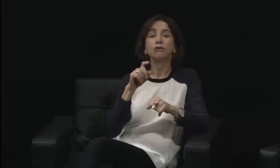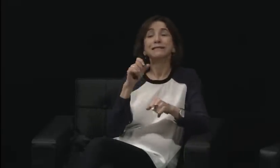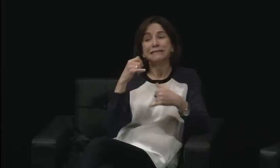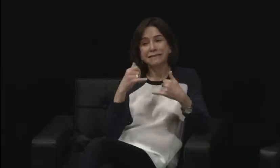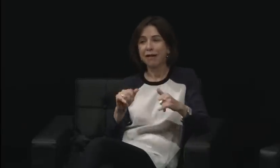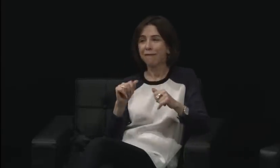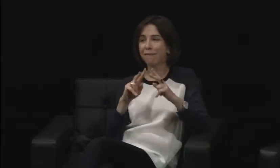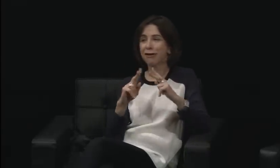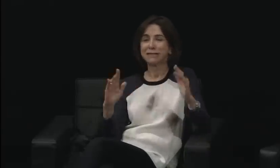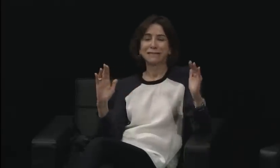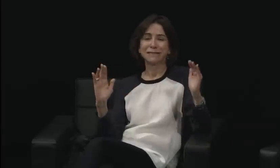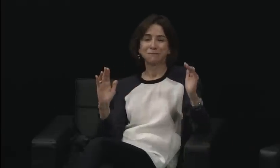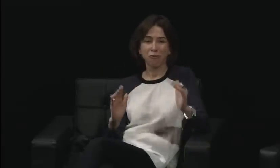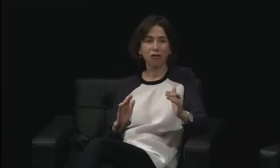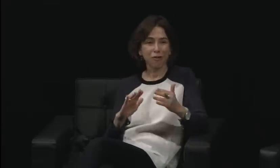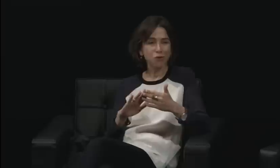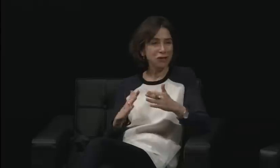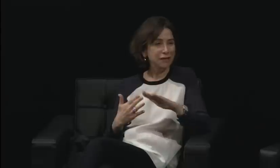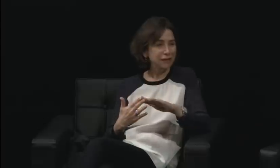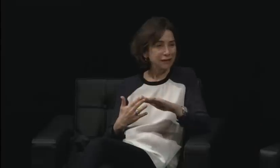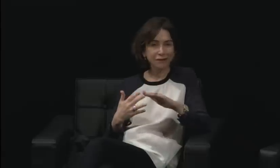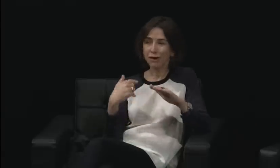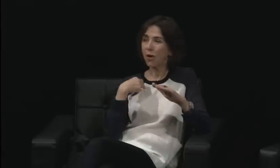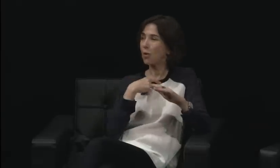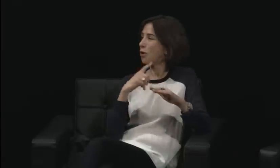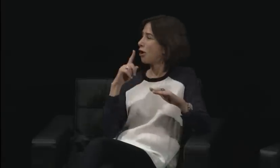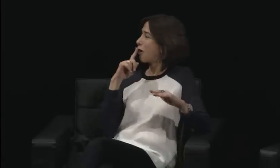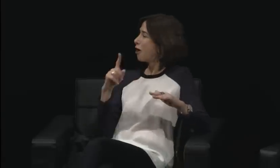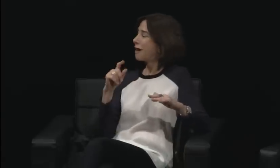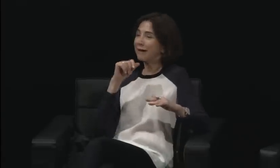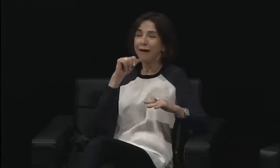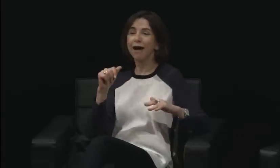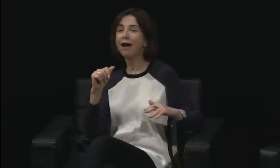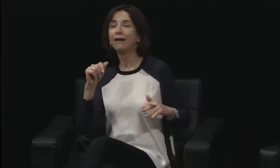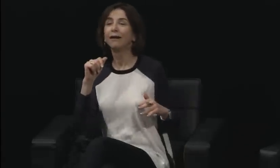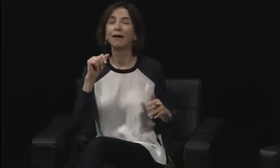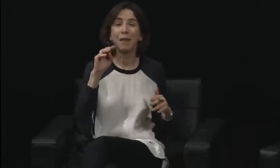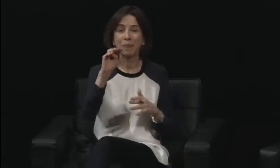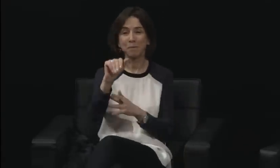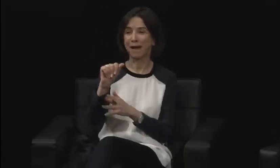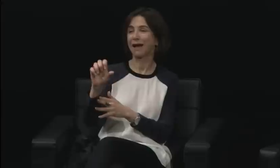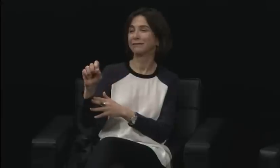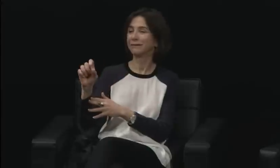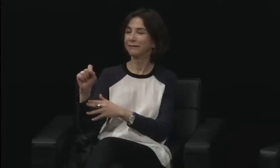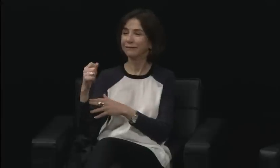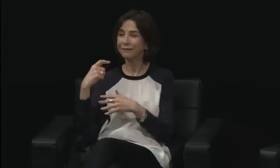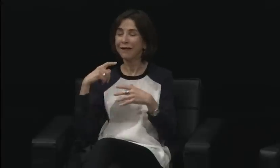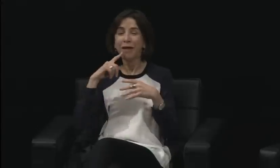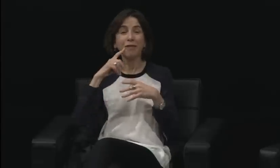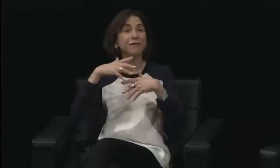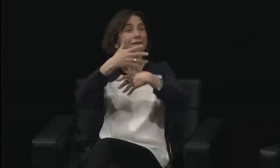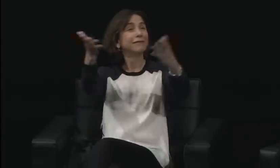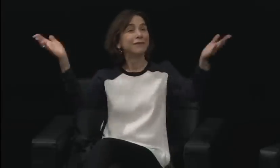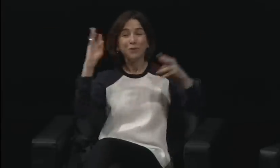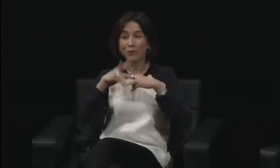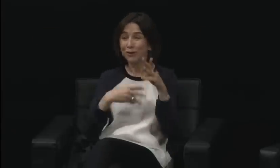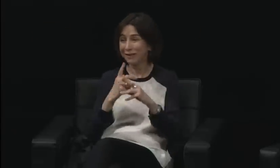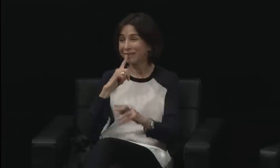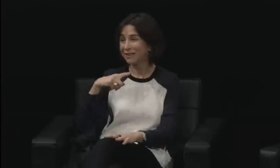In thinking about everything that you have said up to this point, what do you think